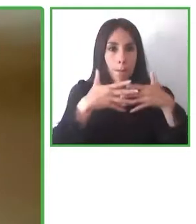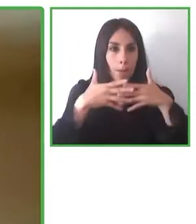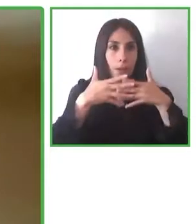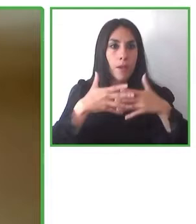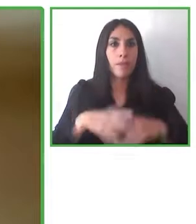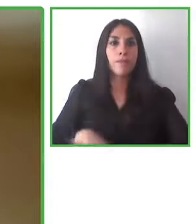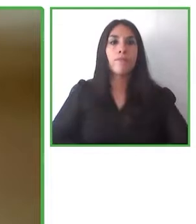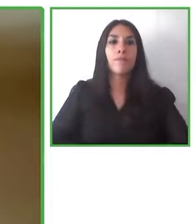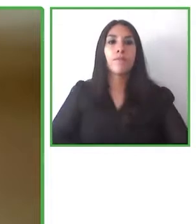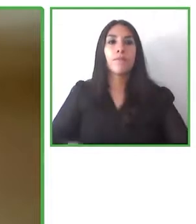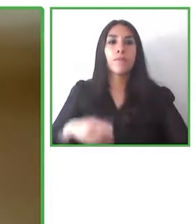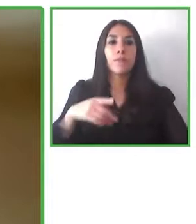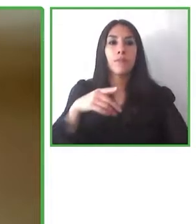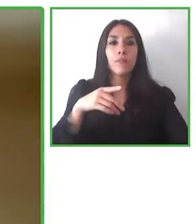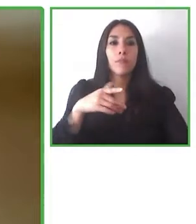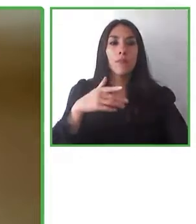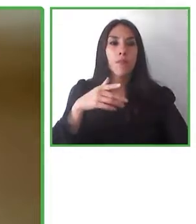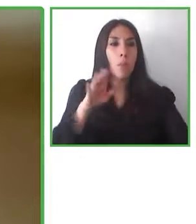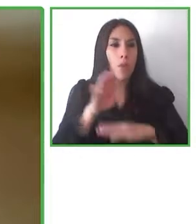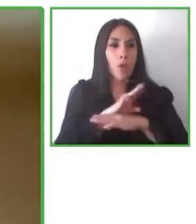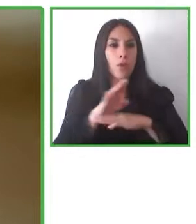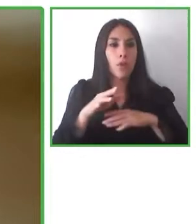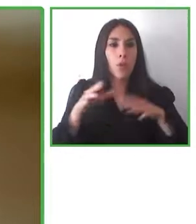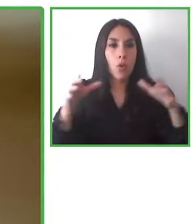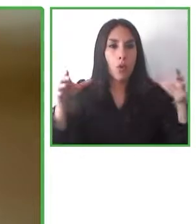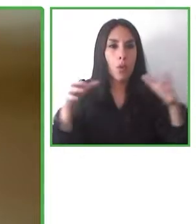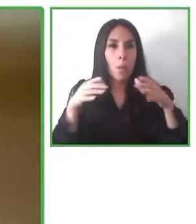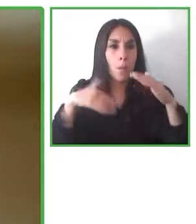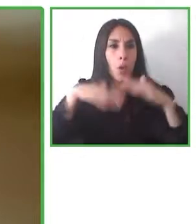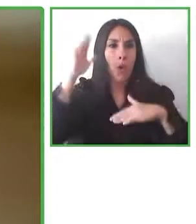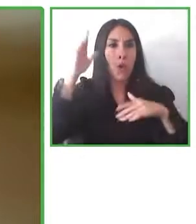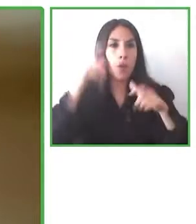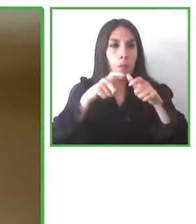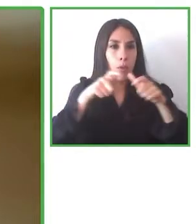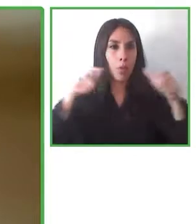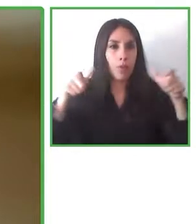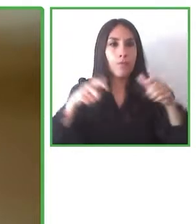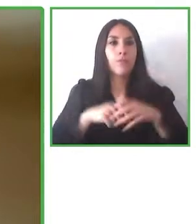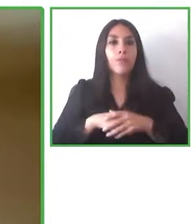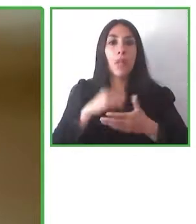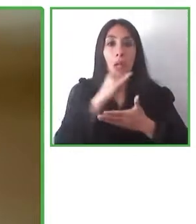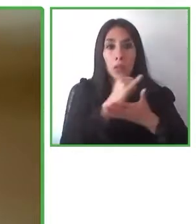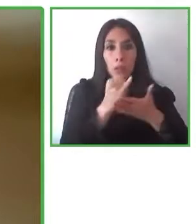us in the development of these in the in for example, in the world of the arts.